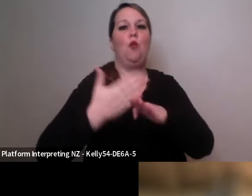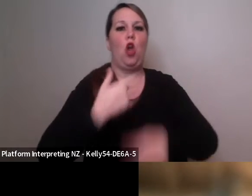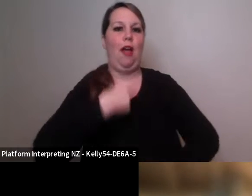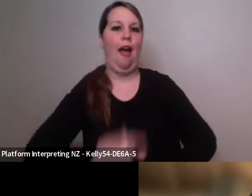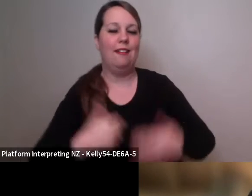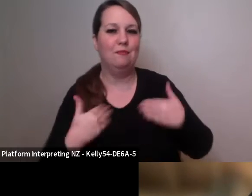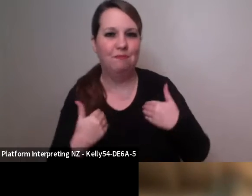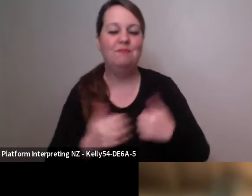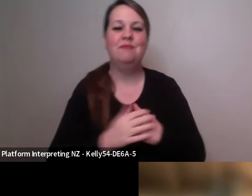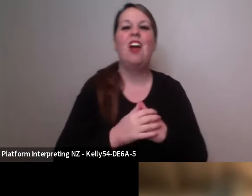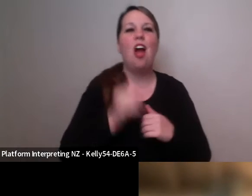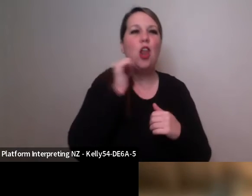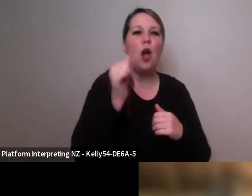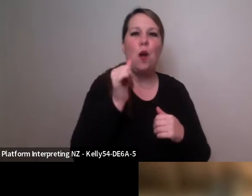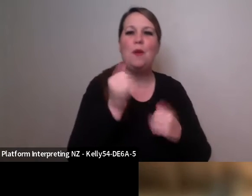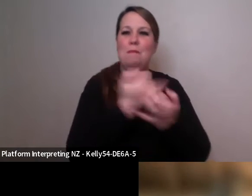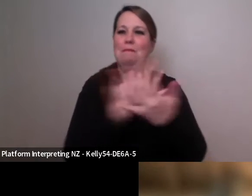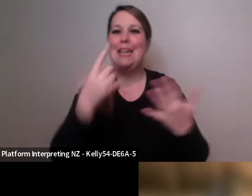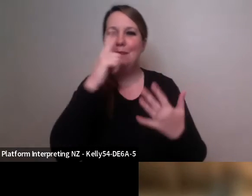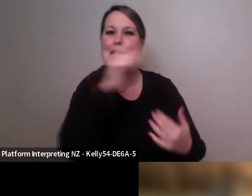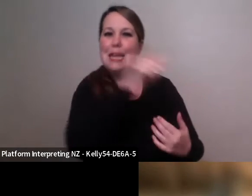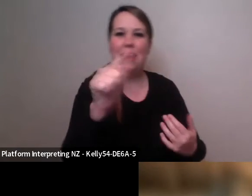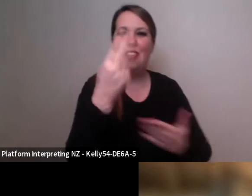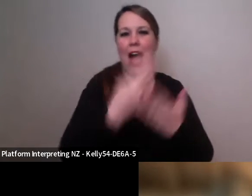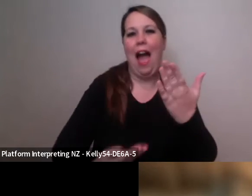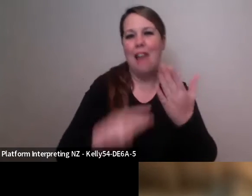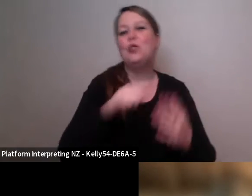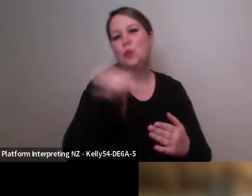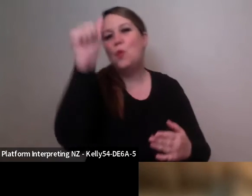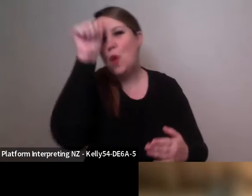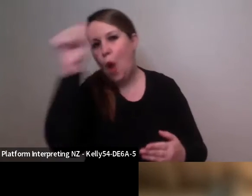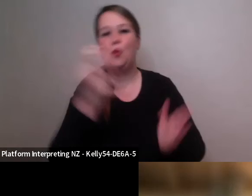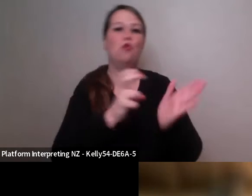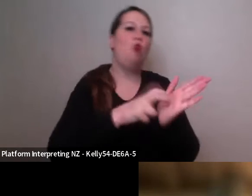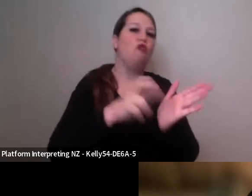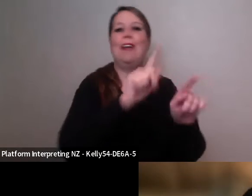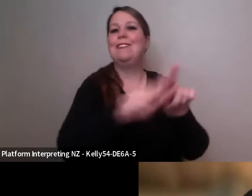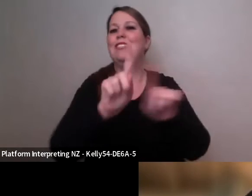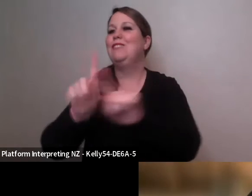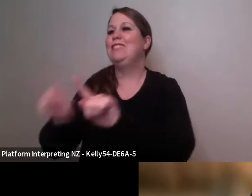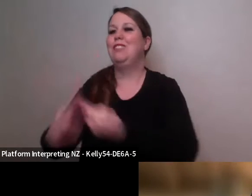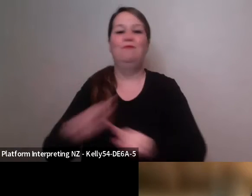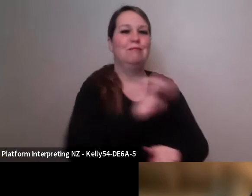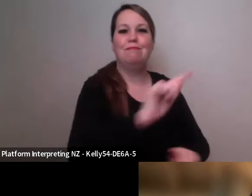fingers in different pies so multiple projects sort of brewing, if I may say, as